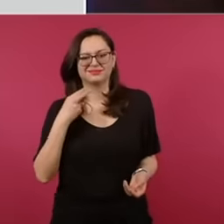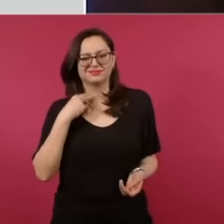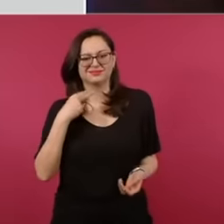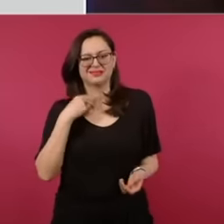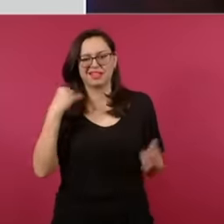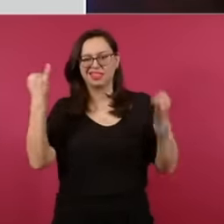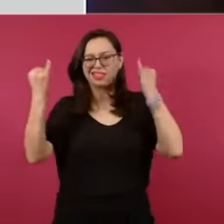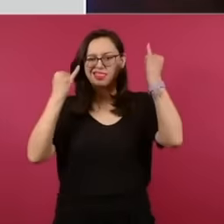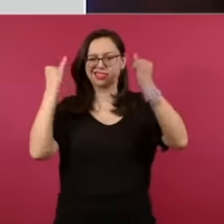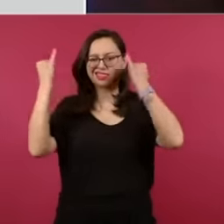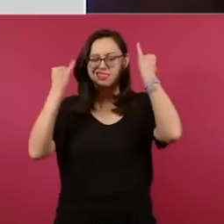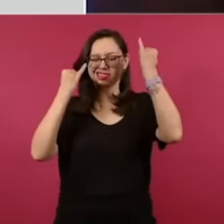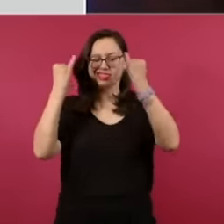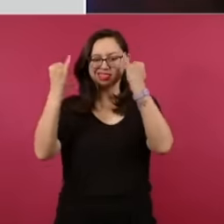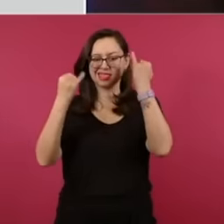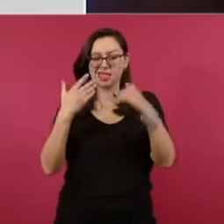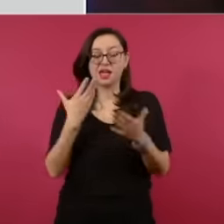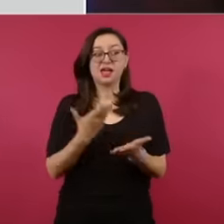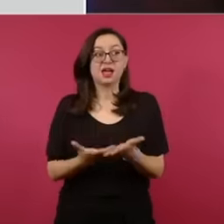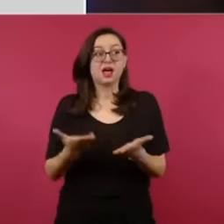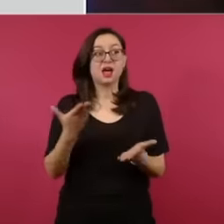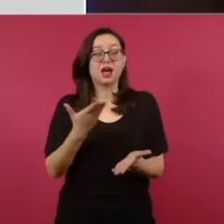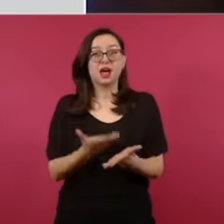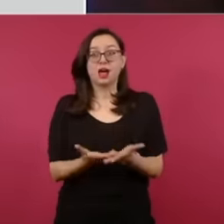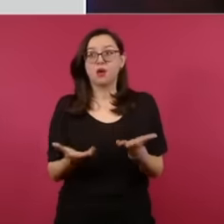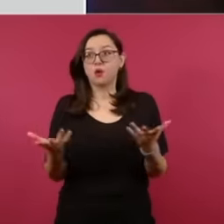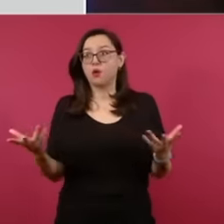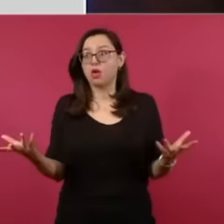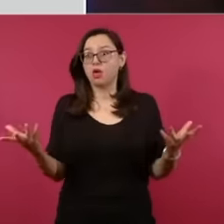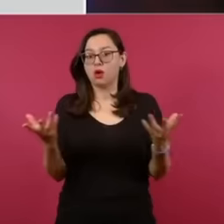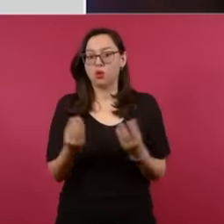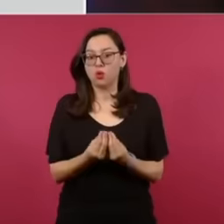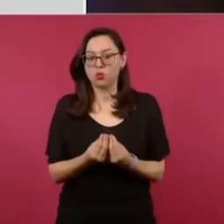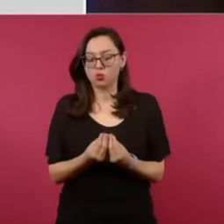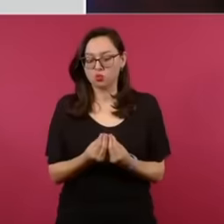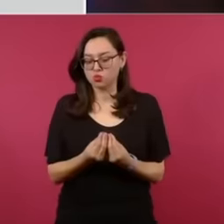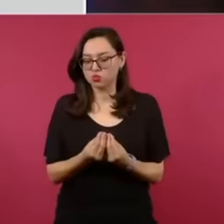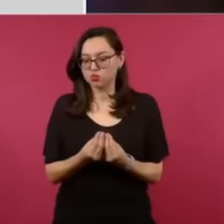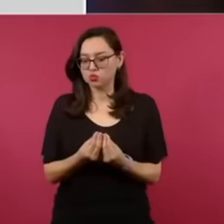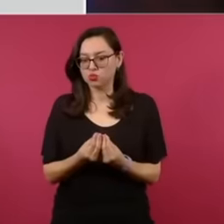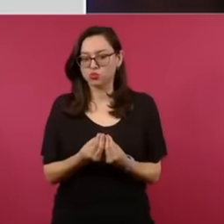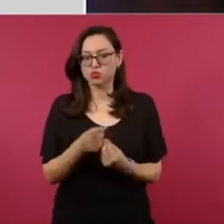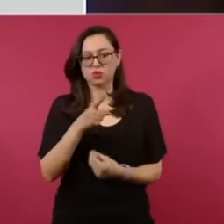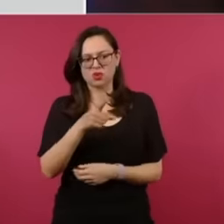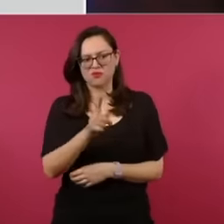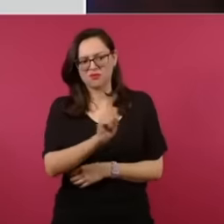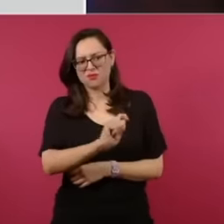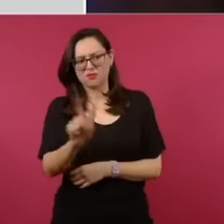the notary of what is the name of the famous driver glory of